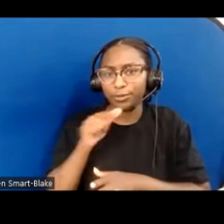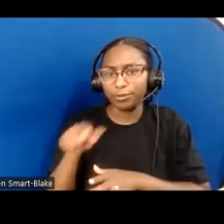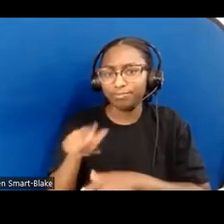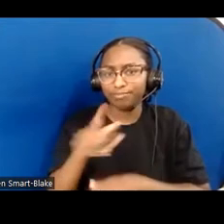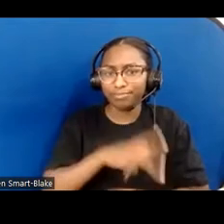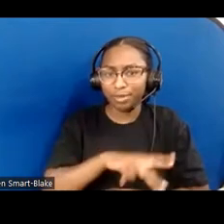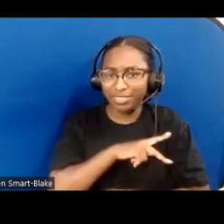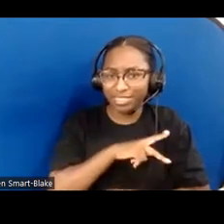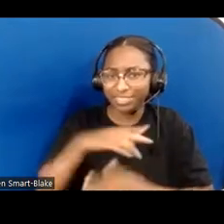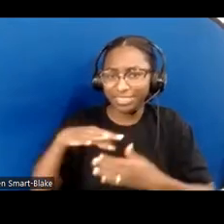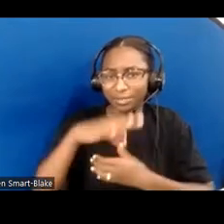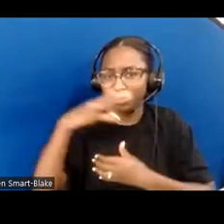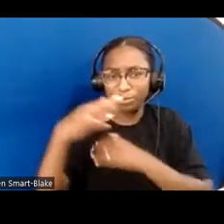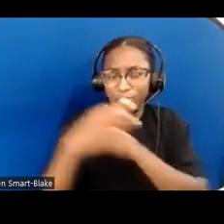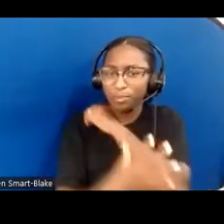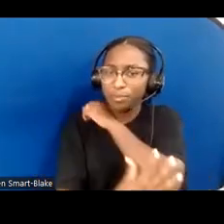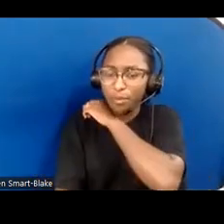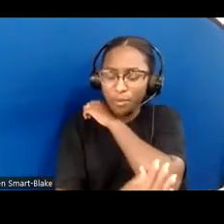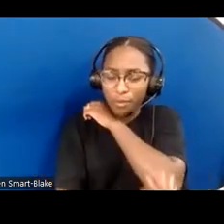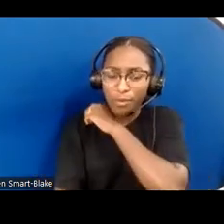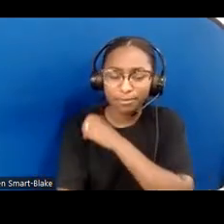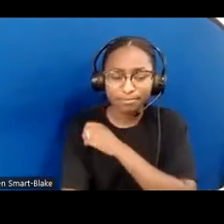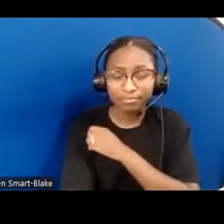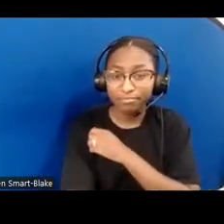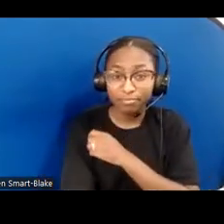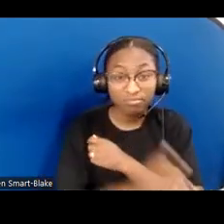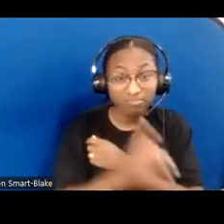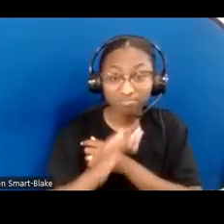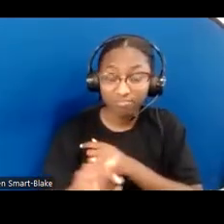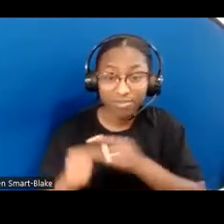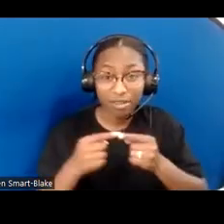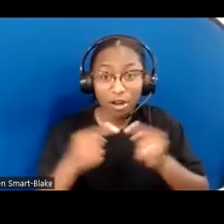This dour image is exactly the opposite of the joy, verve,